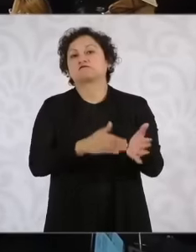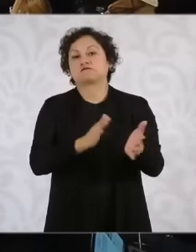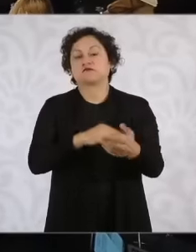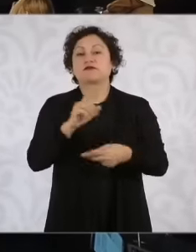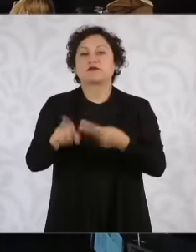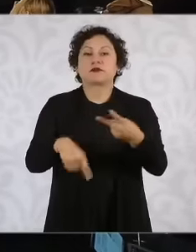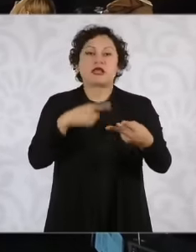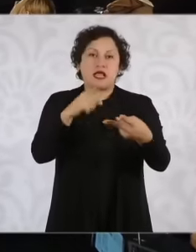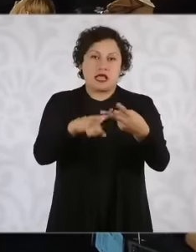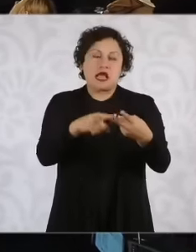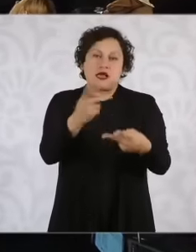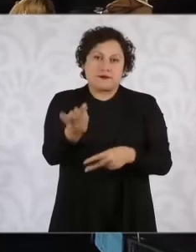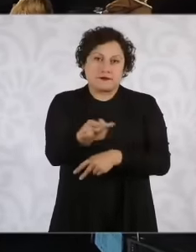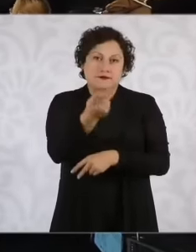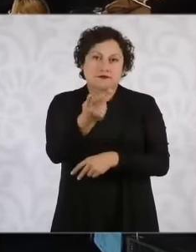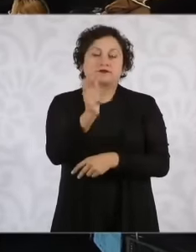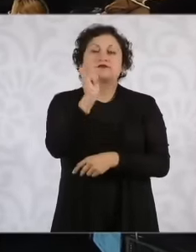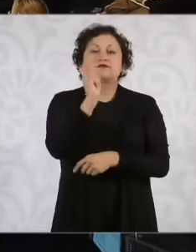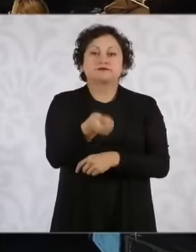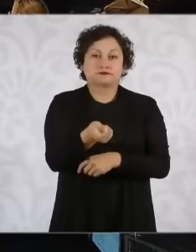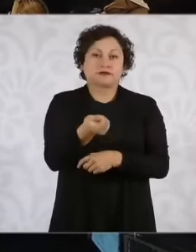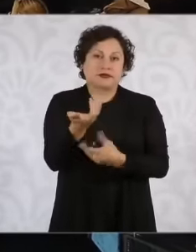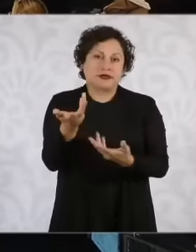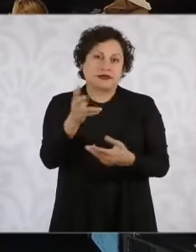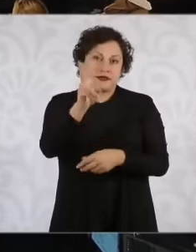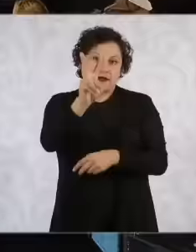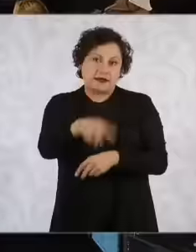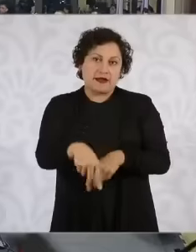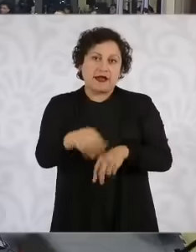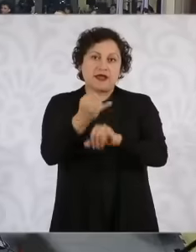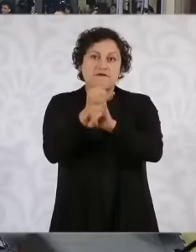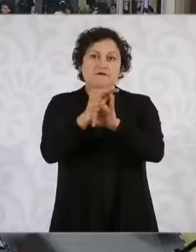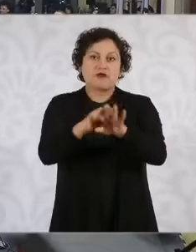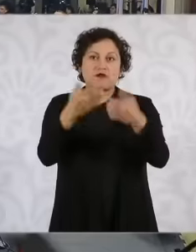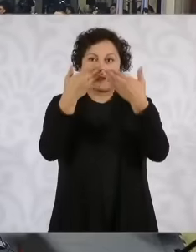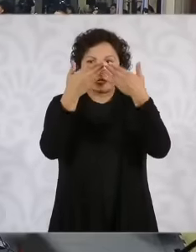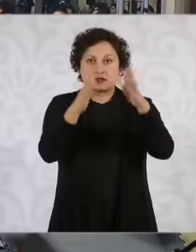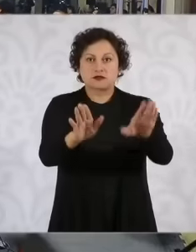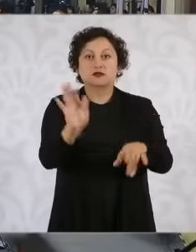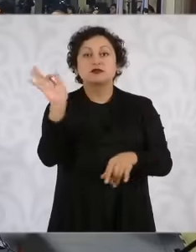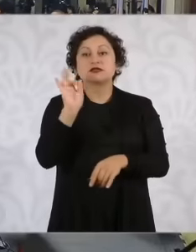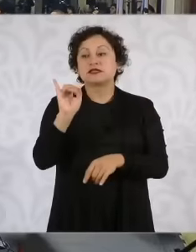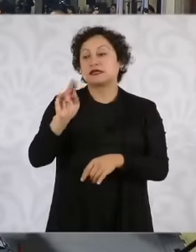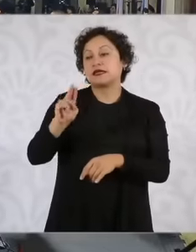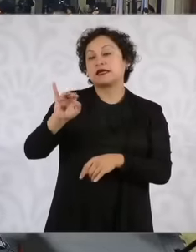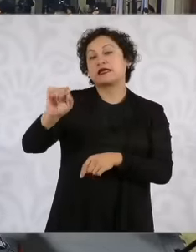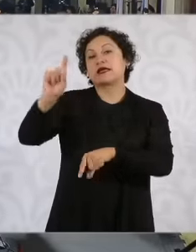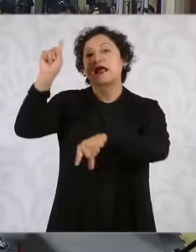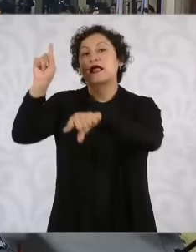and if the document disappears. inay and in accordance with what former president Andrés Manuel